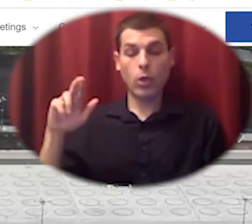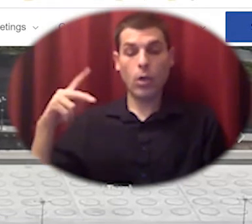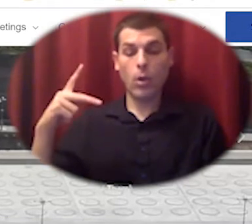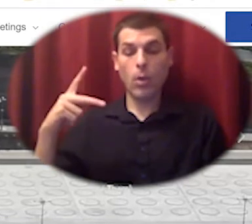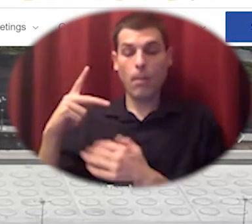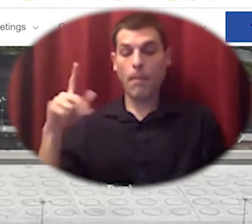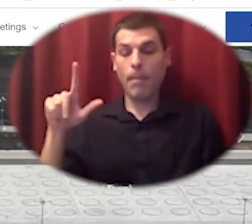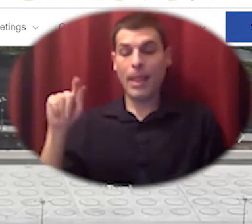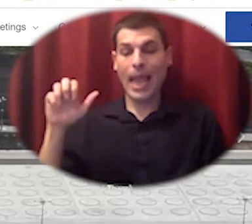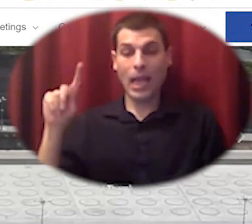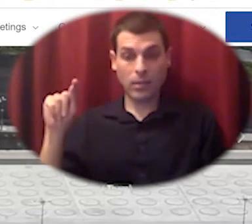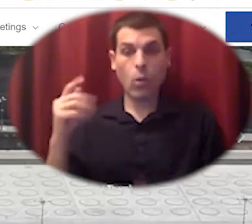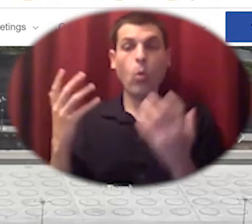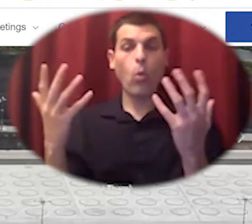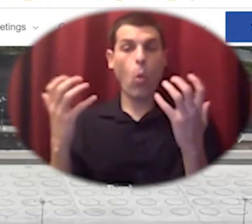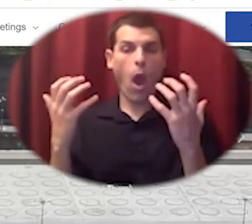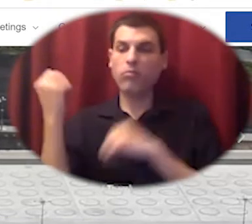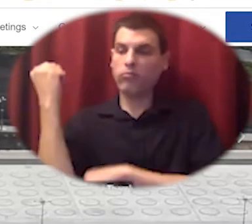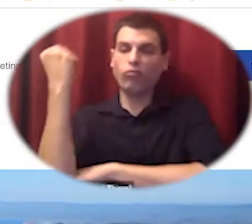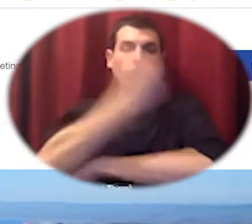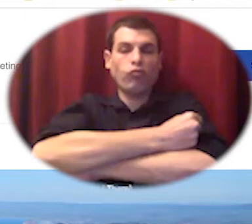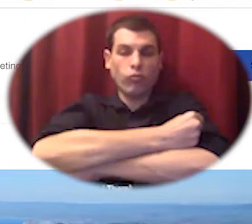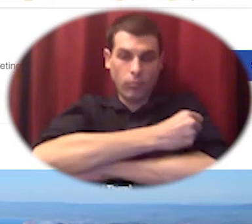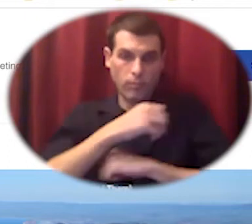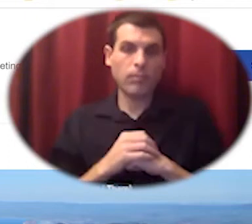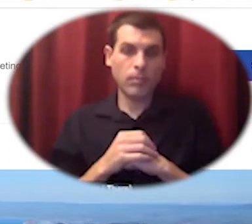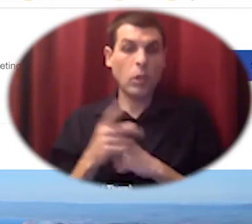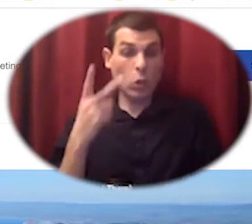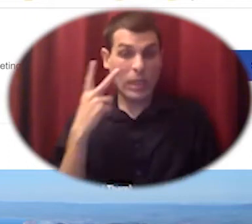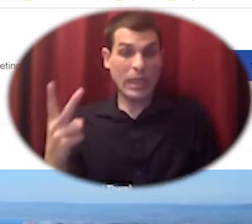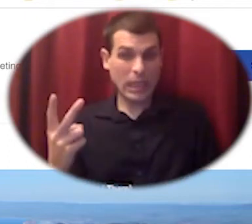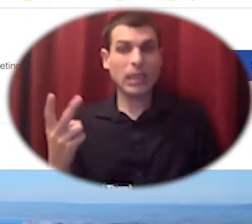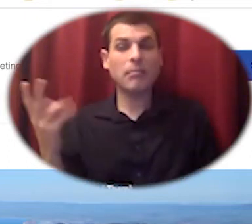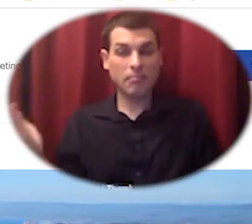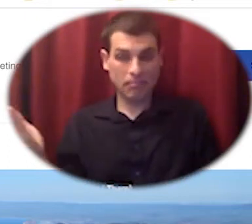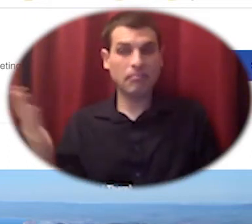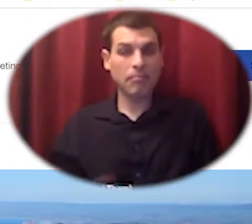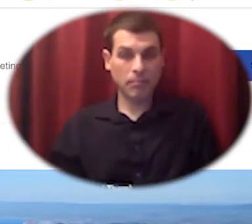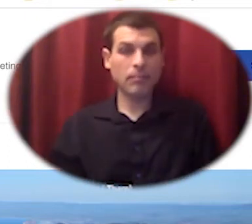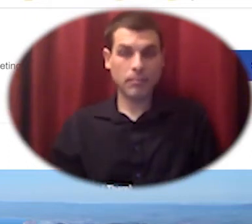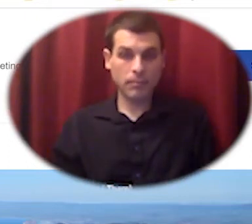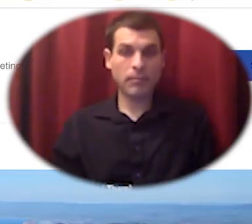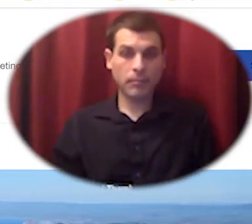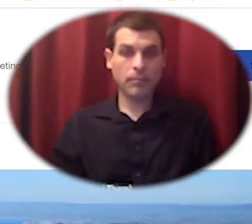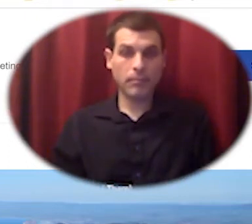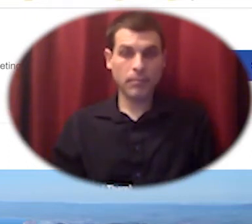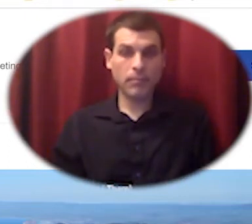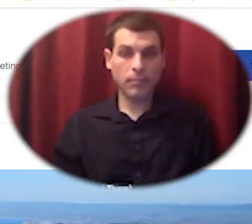website we can see the power plant and all of the area that nothing has been happening in